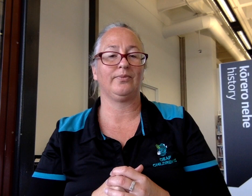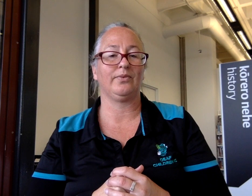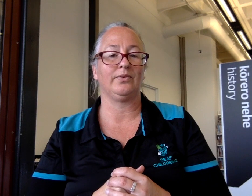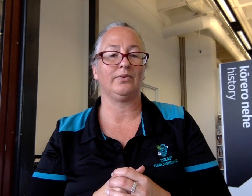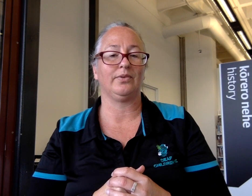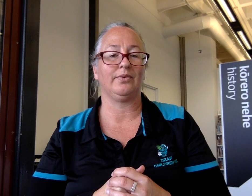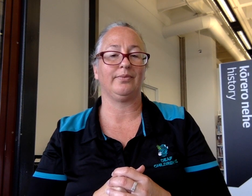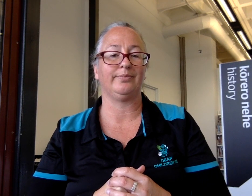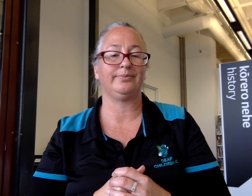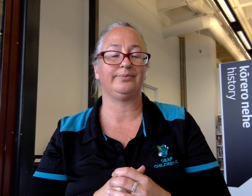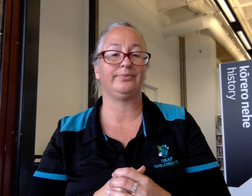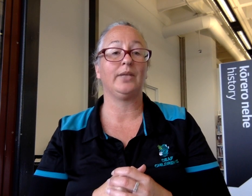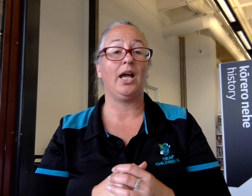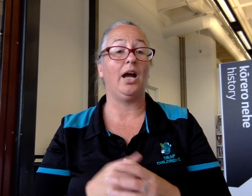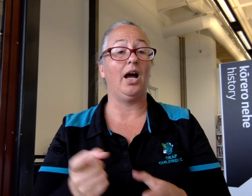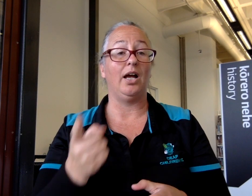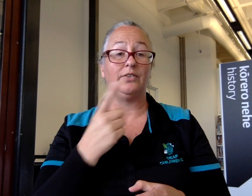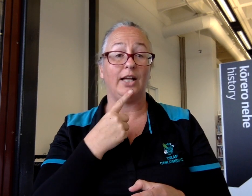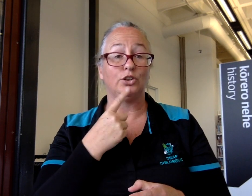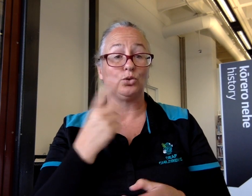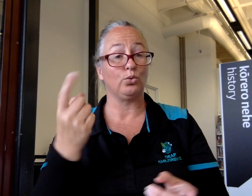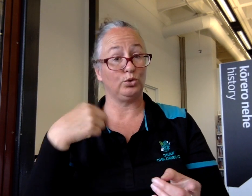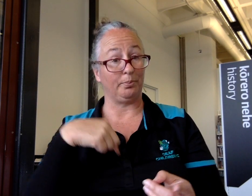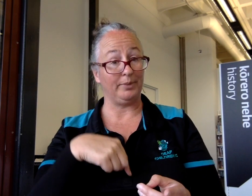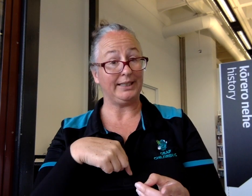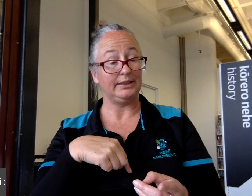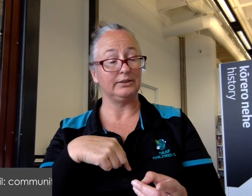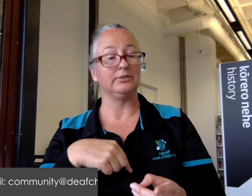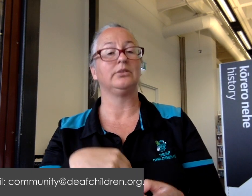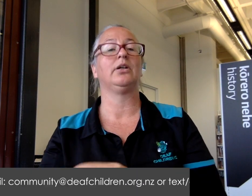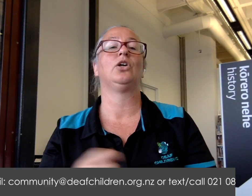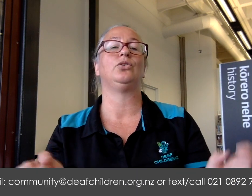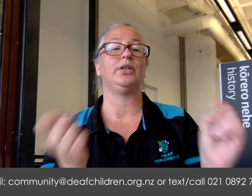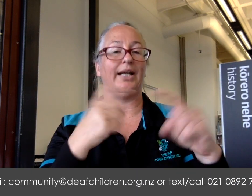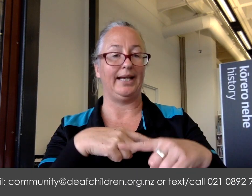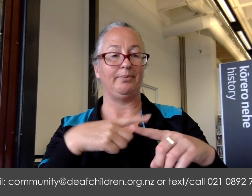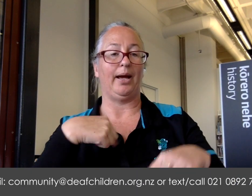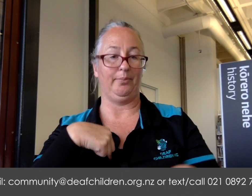If you'd like to talk to me, email me,